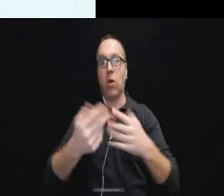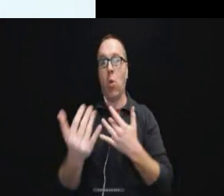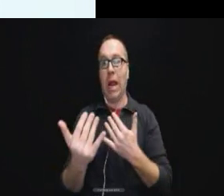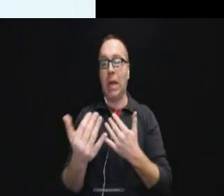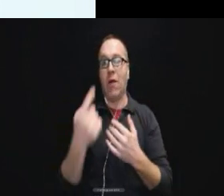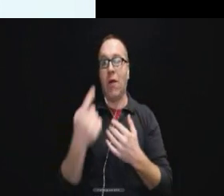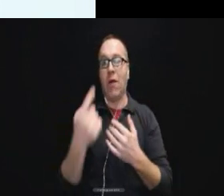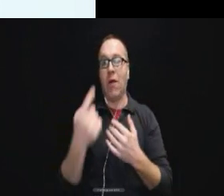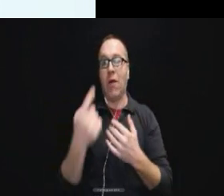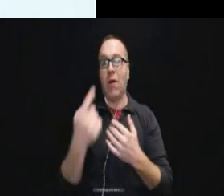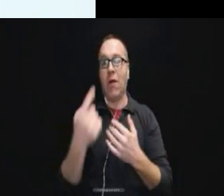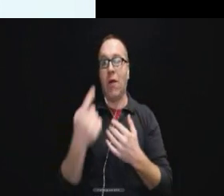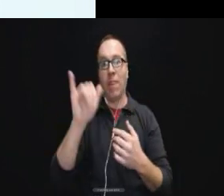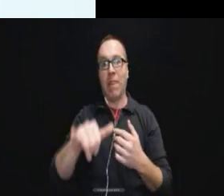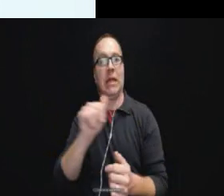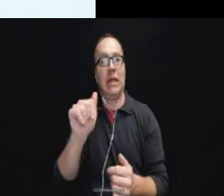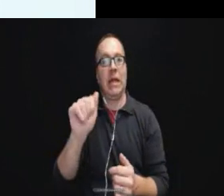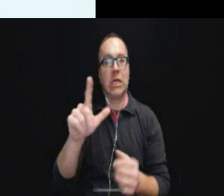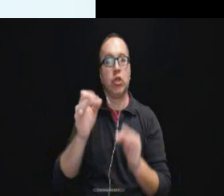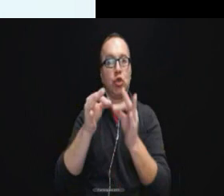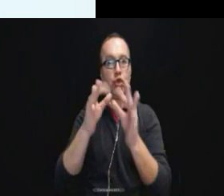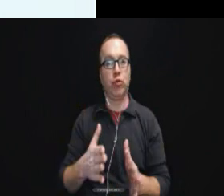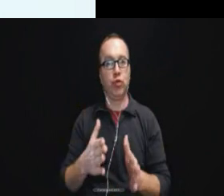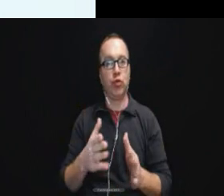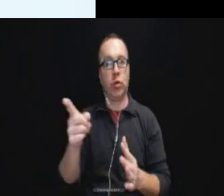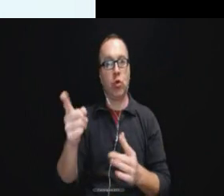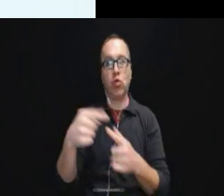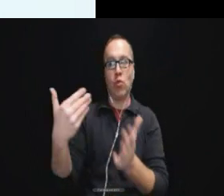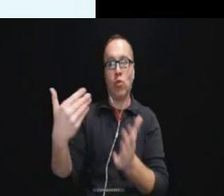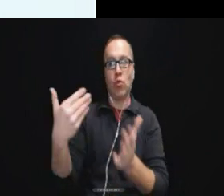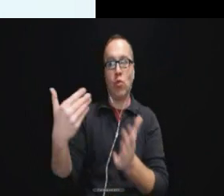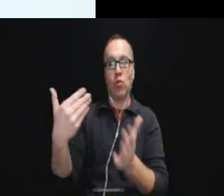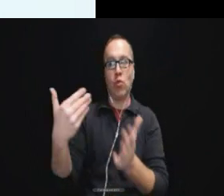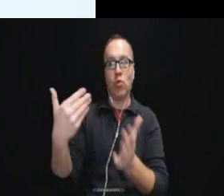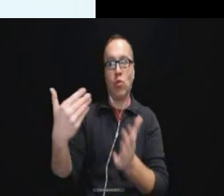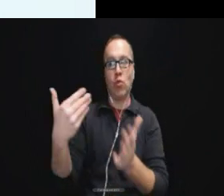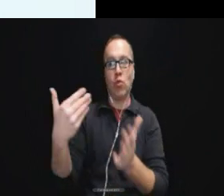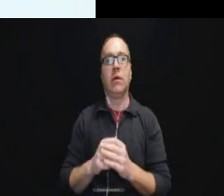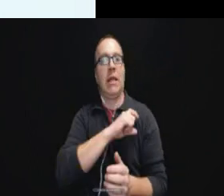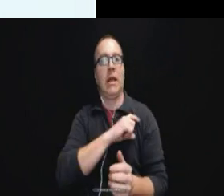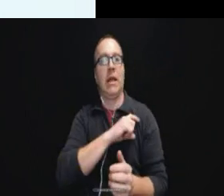qualified American Sign Language interpreter to arrive, the police just moved forward and